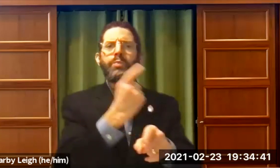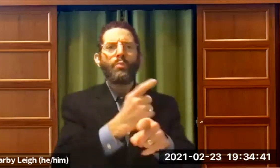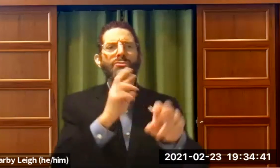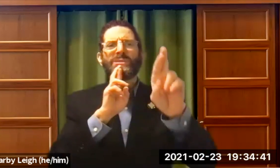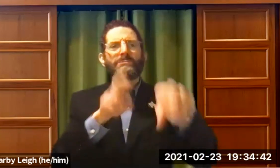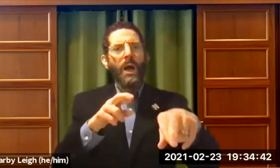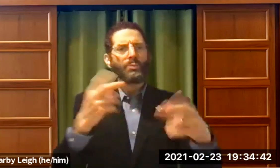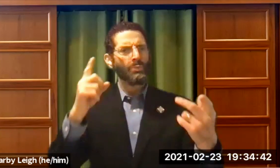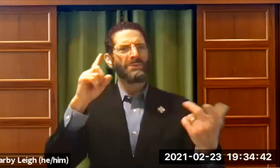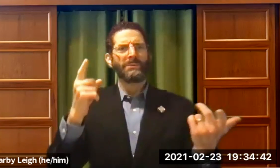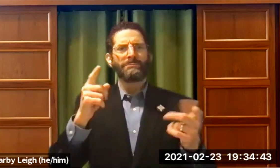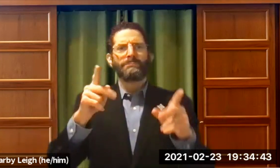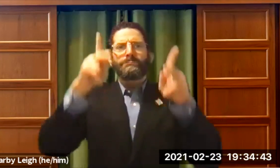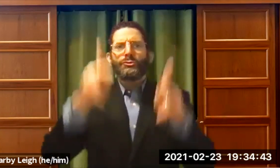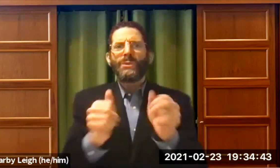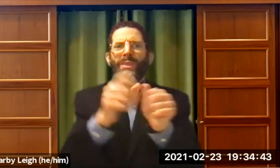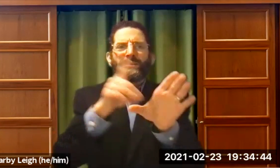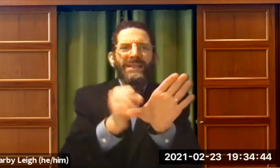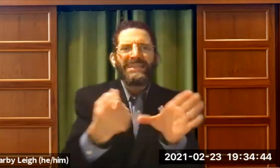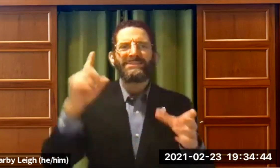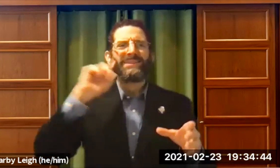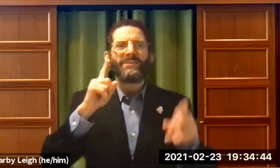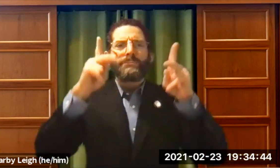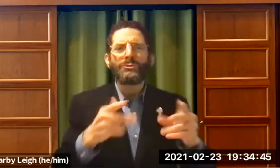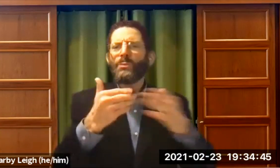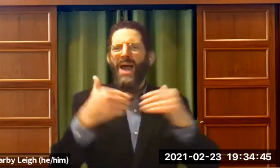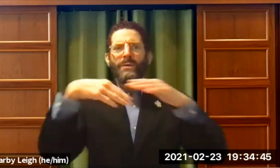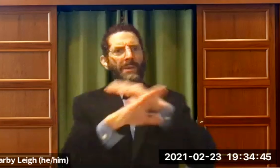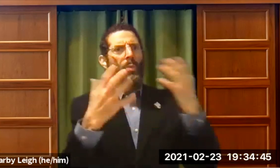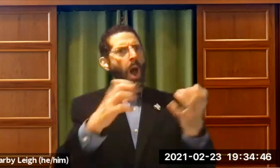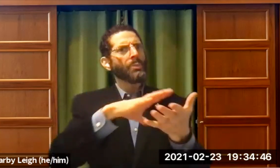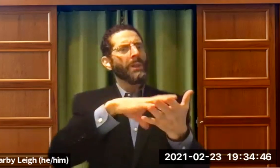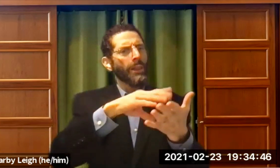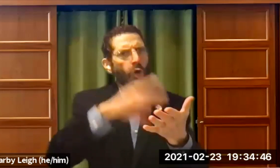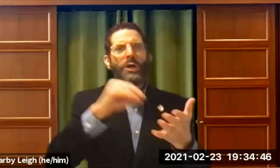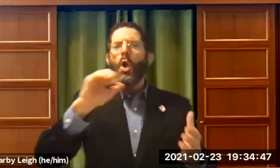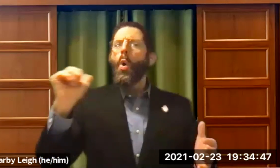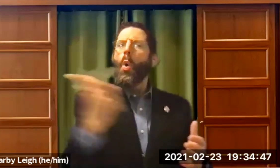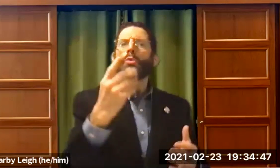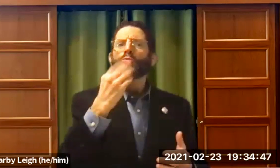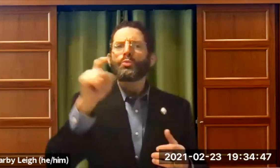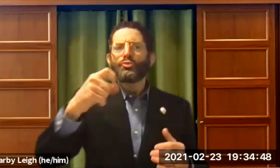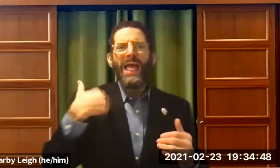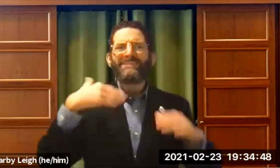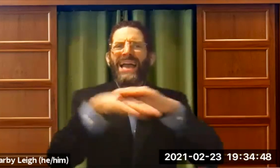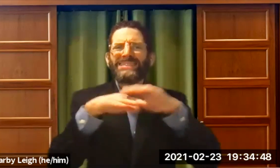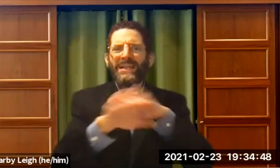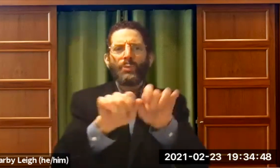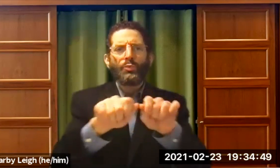That is not correct behavior. That was not the right response. For a person with a disability to be told they cannot have access?